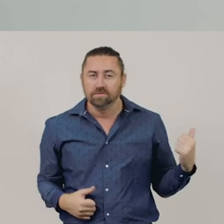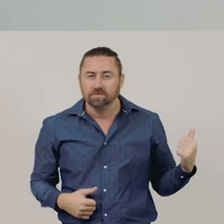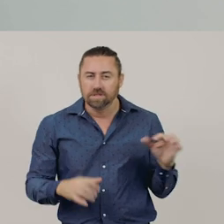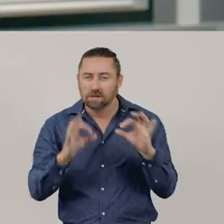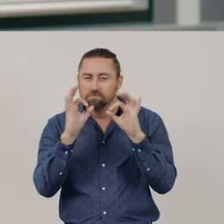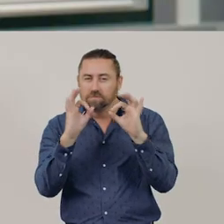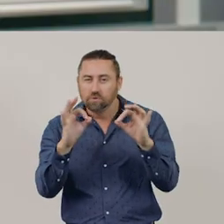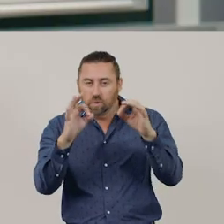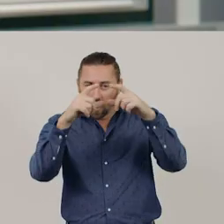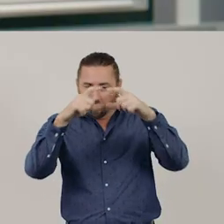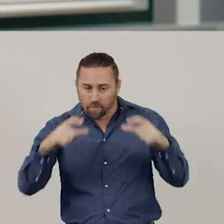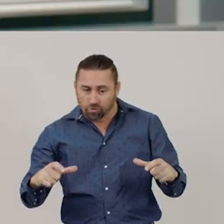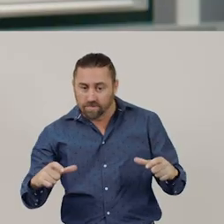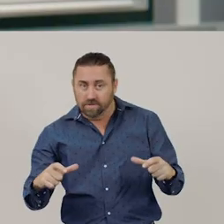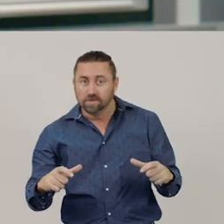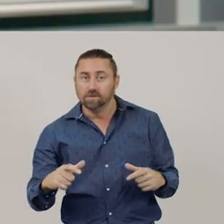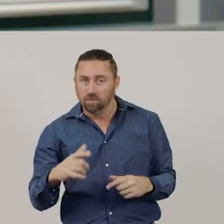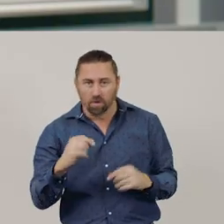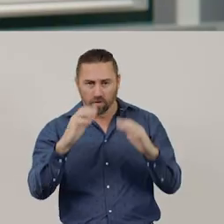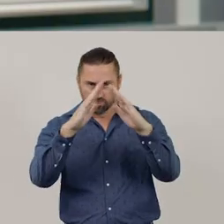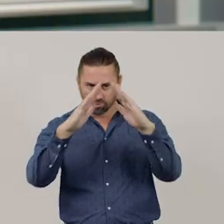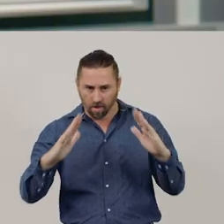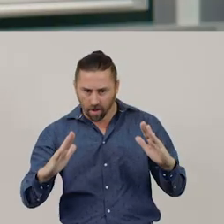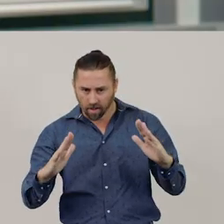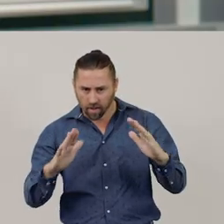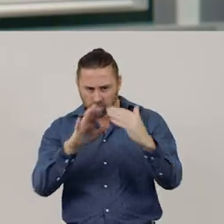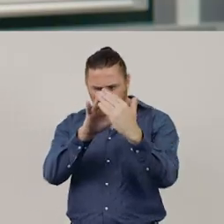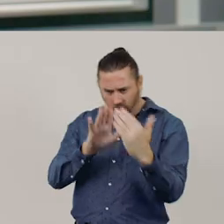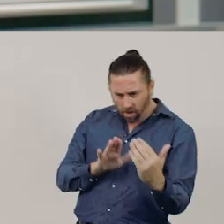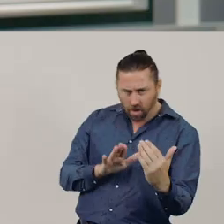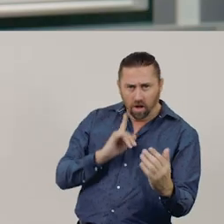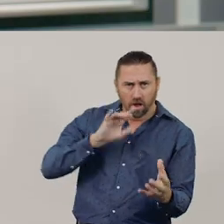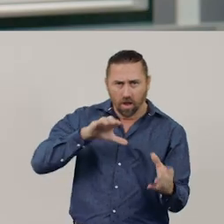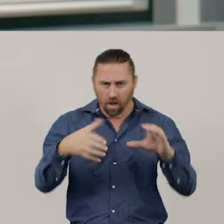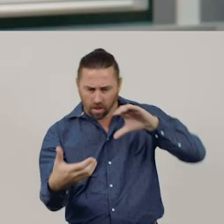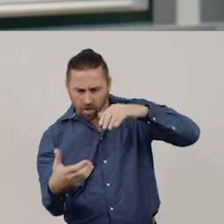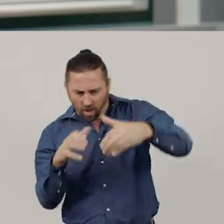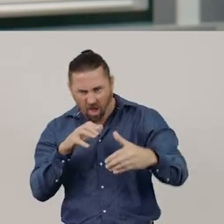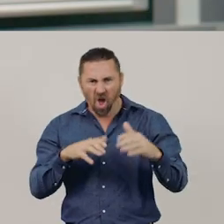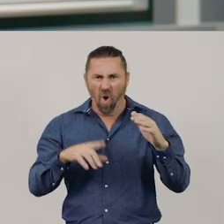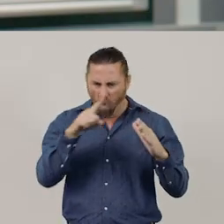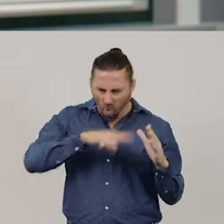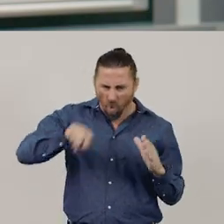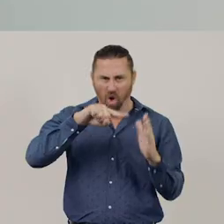because all the faces are triangle. I can flip it over. It will always look the same.